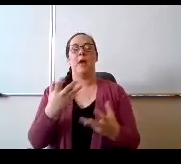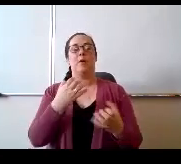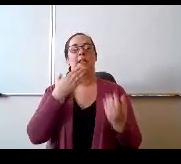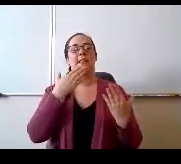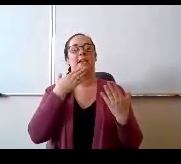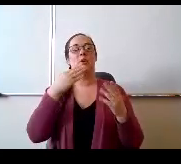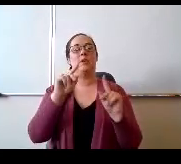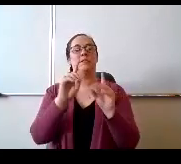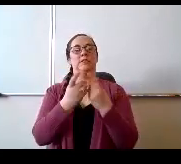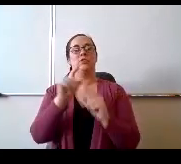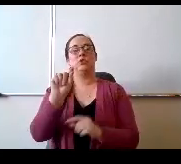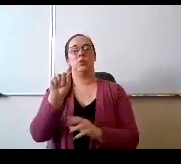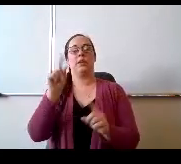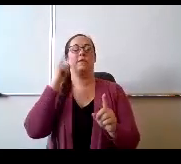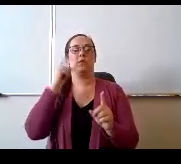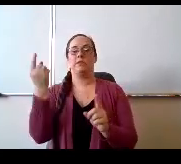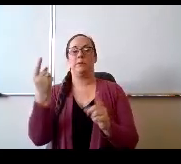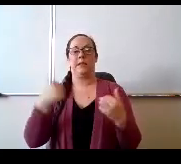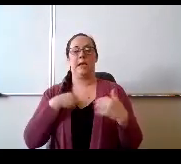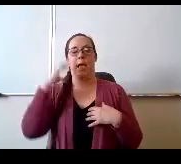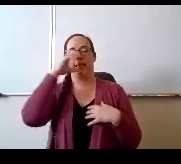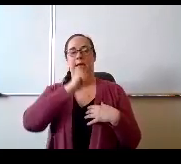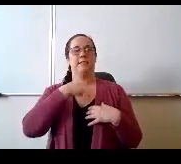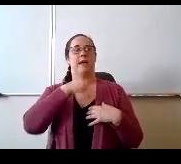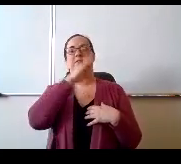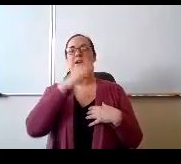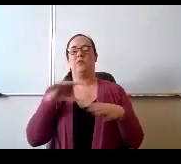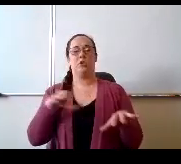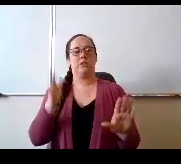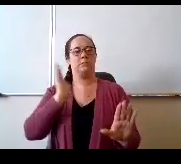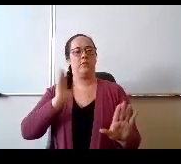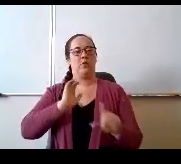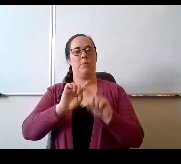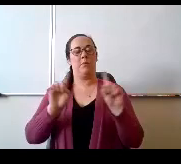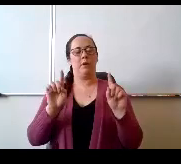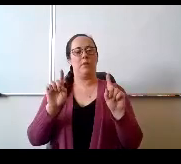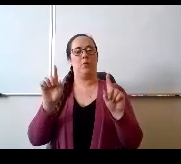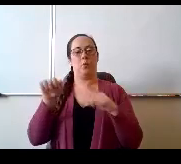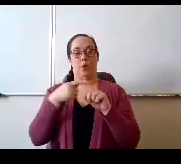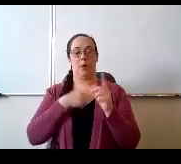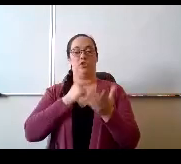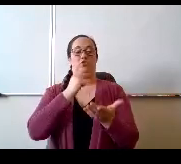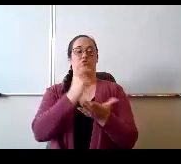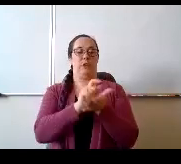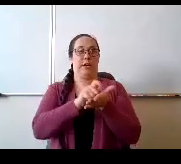20 leadership for something. I guess I've never really done this before, but as I was grading papers for my